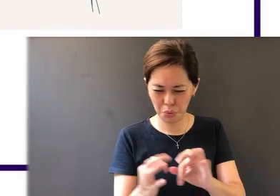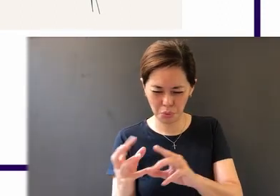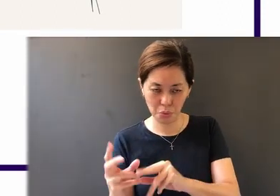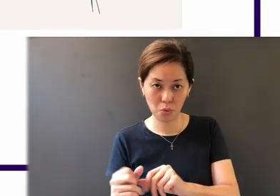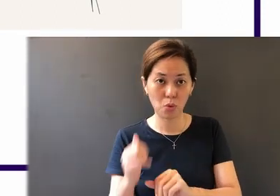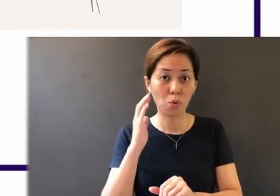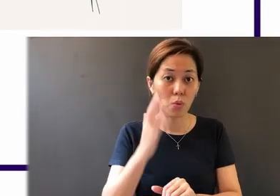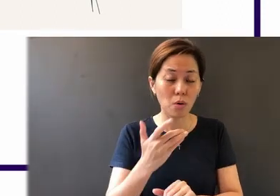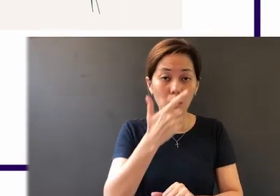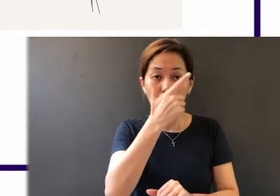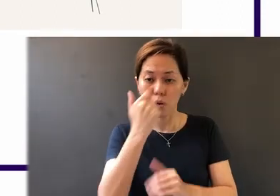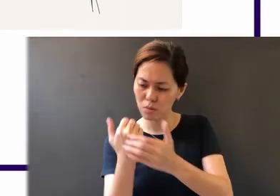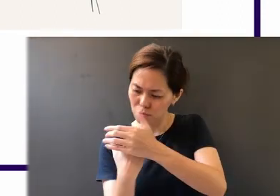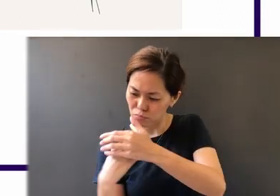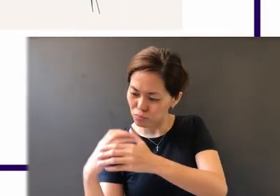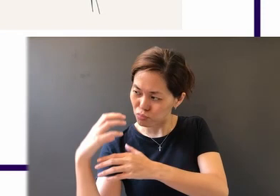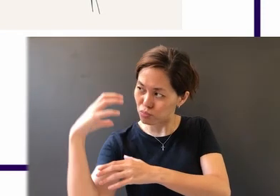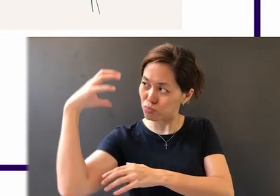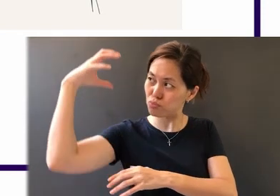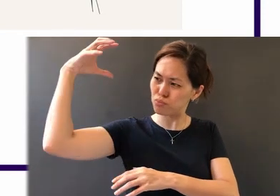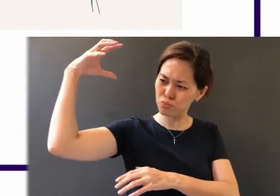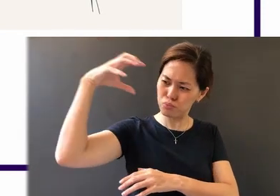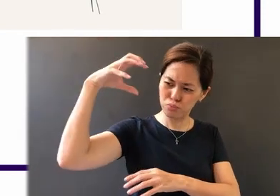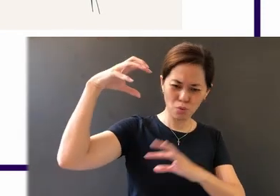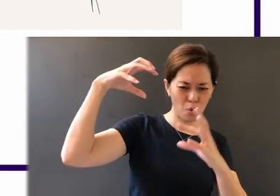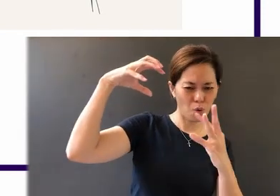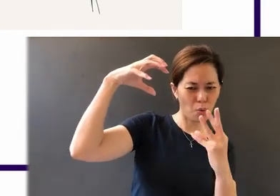with its scorching heat and withers the grass; its flowers